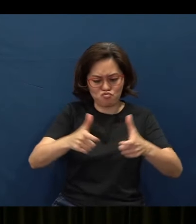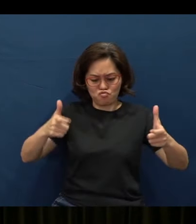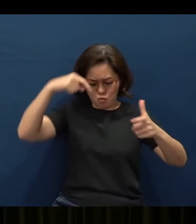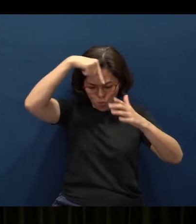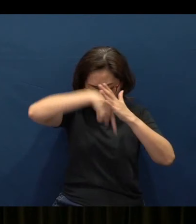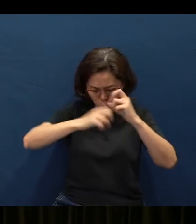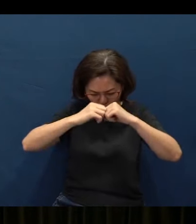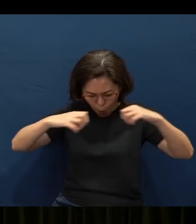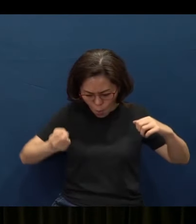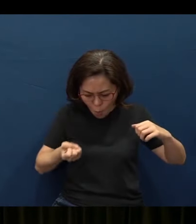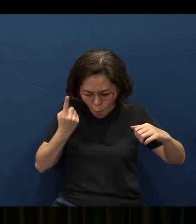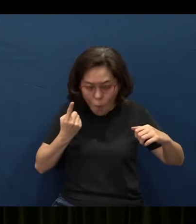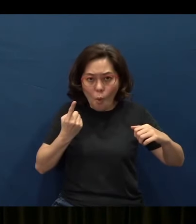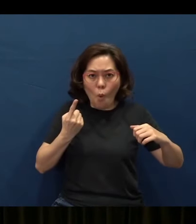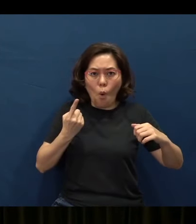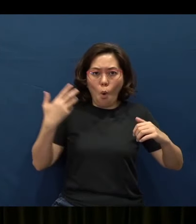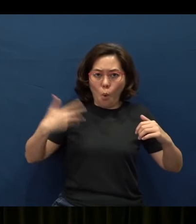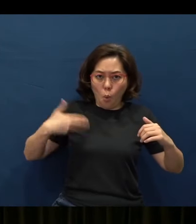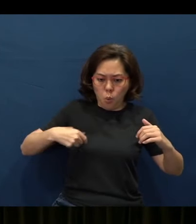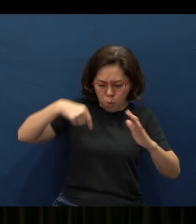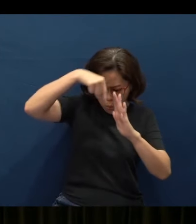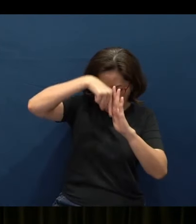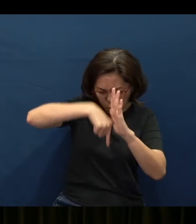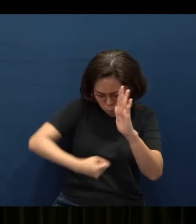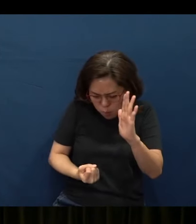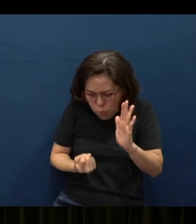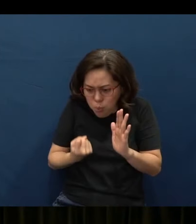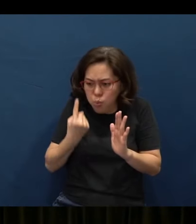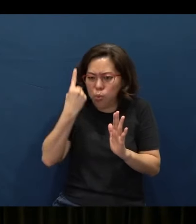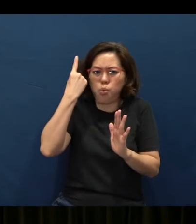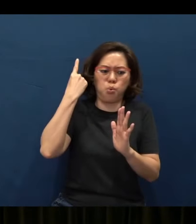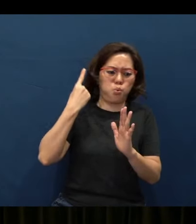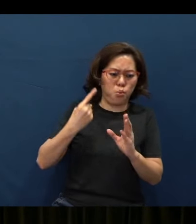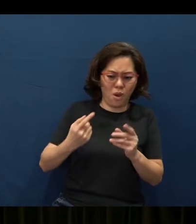and a breadth of understanding as measureless as the sand on the seashore.